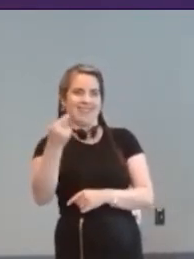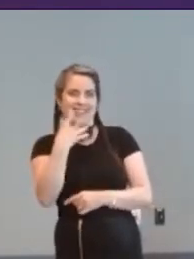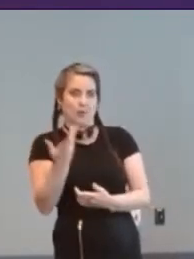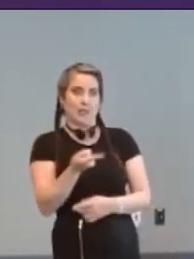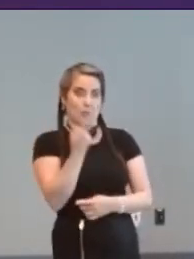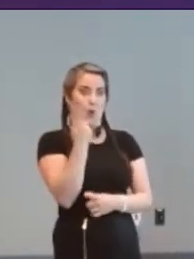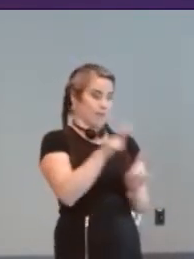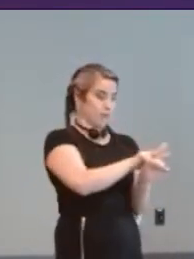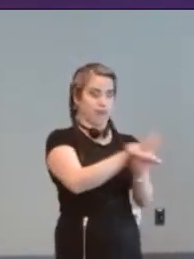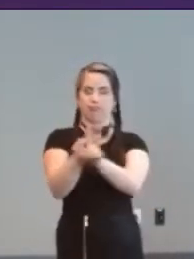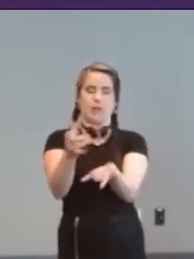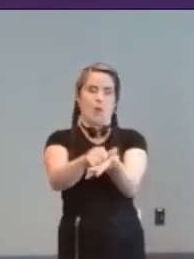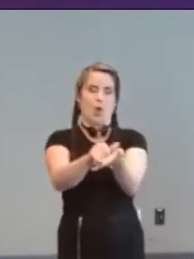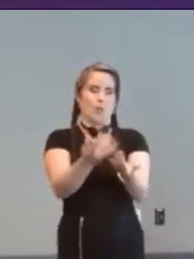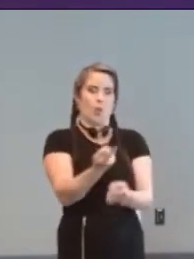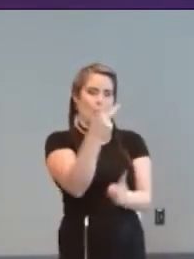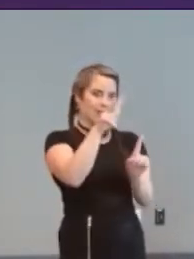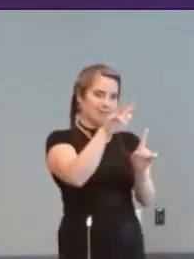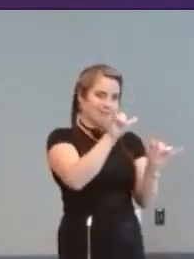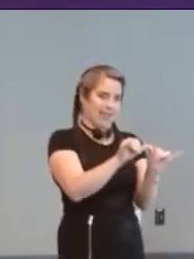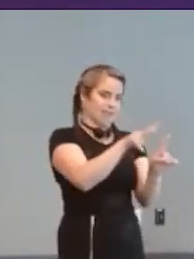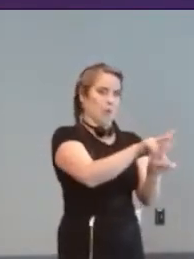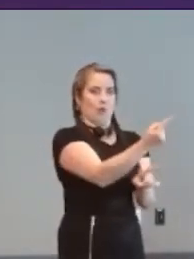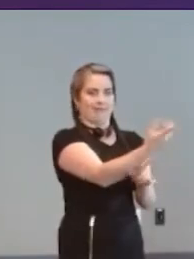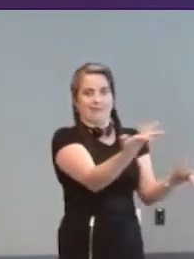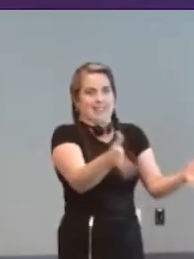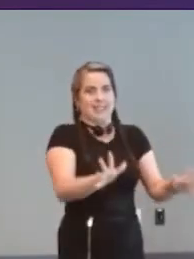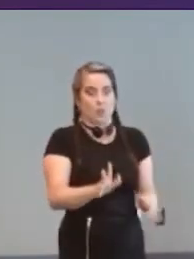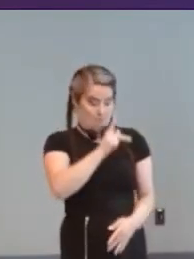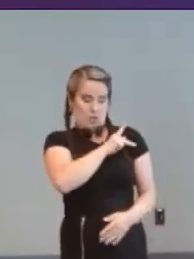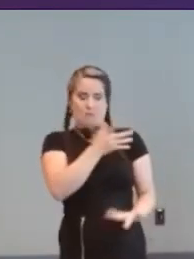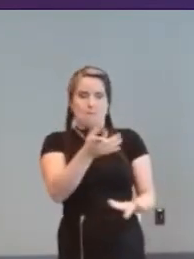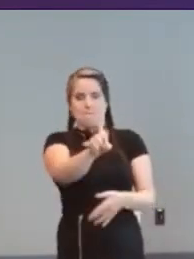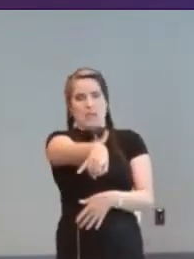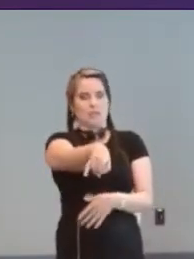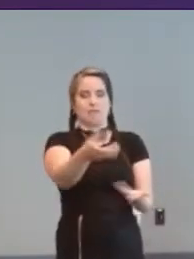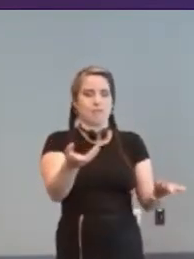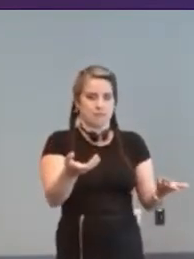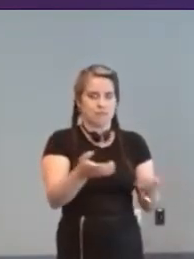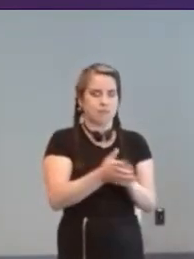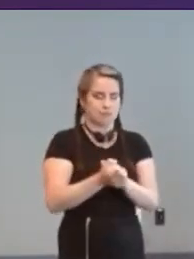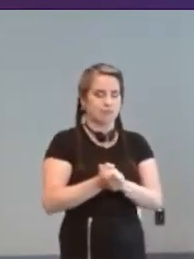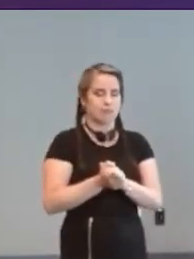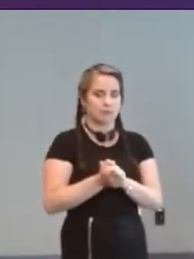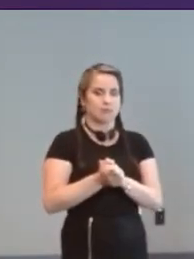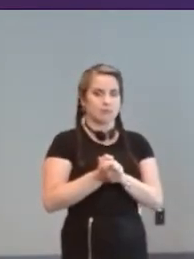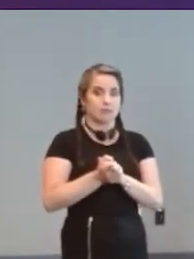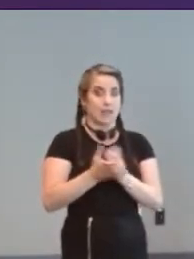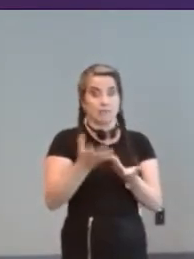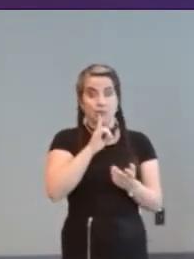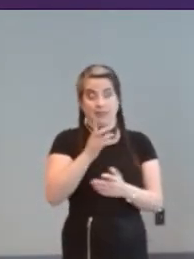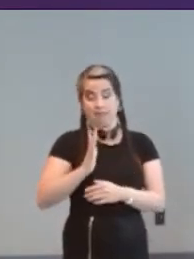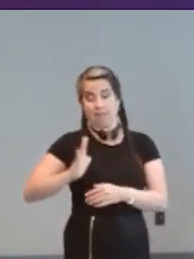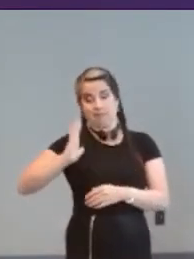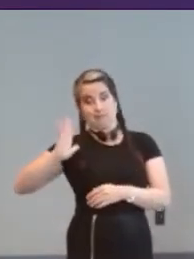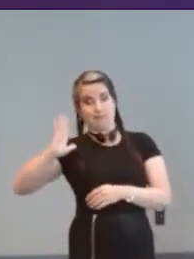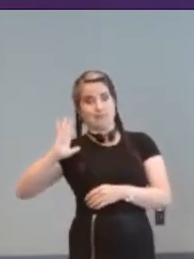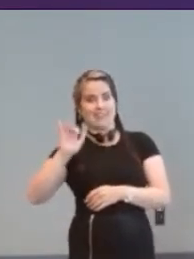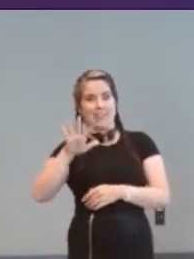gamut of um personalisation that's needed and it does go back to that sticking point I think